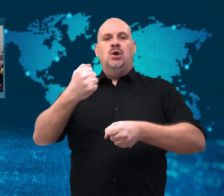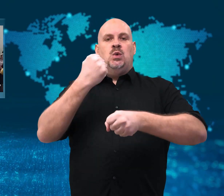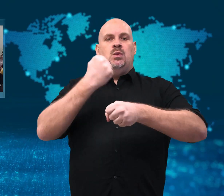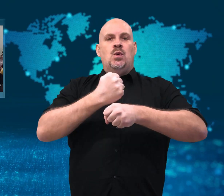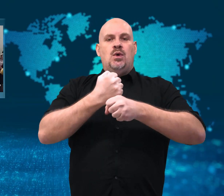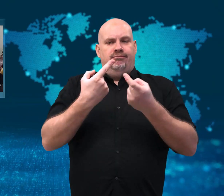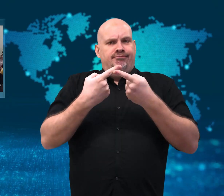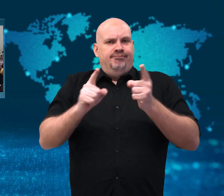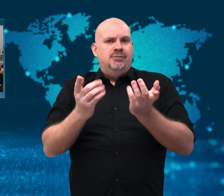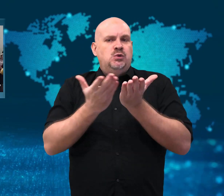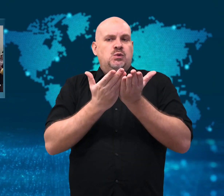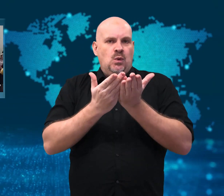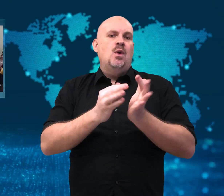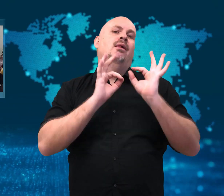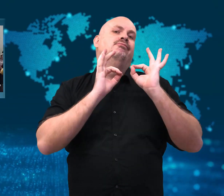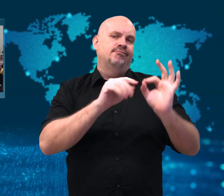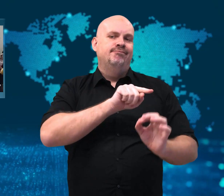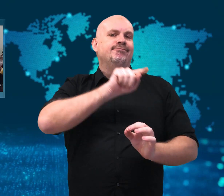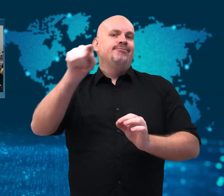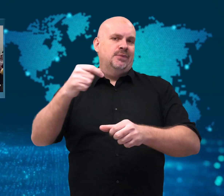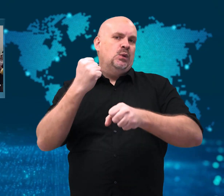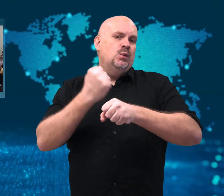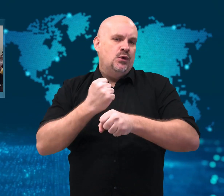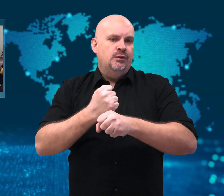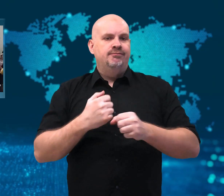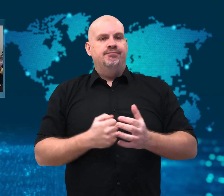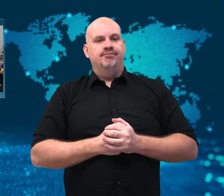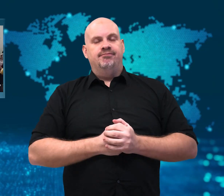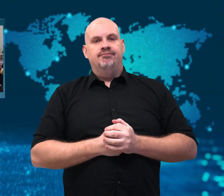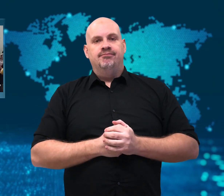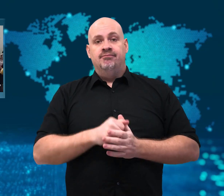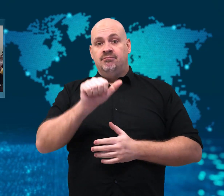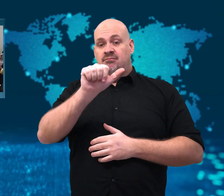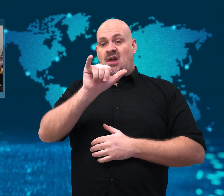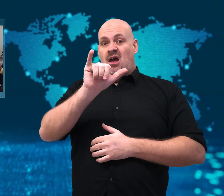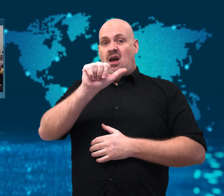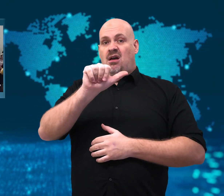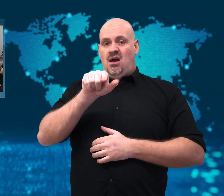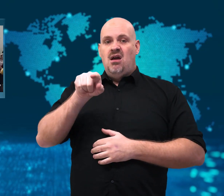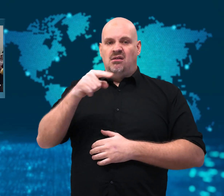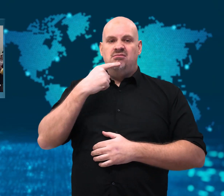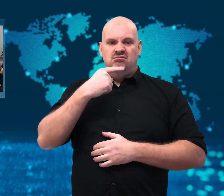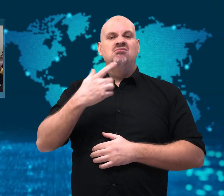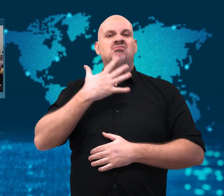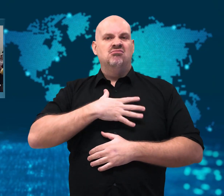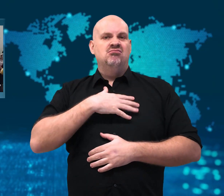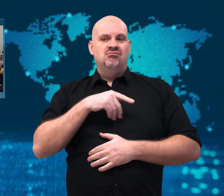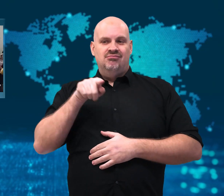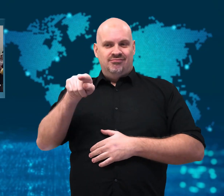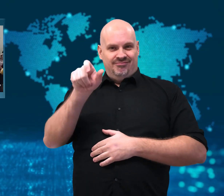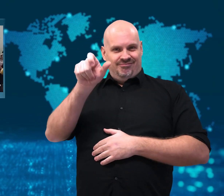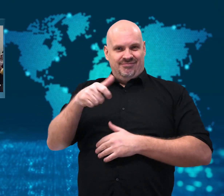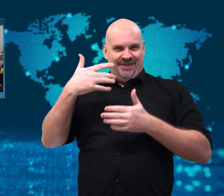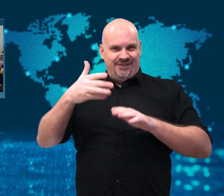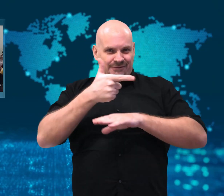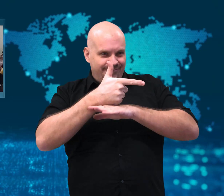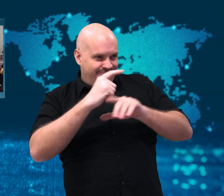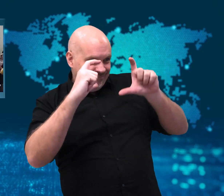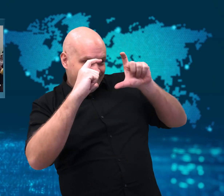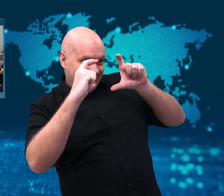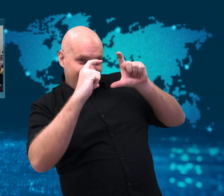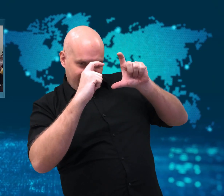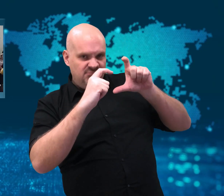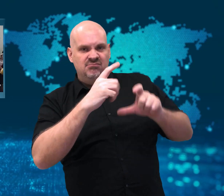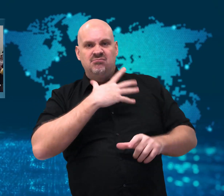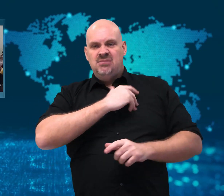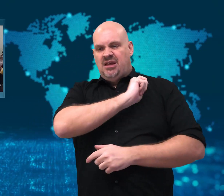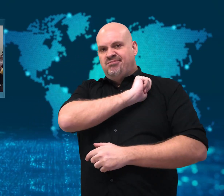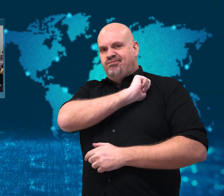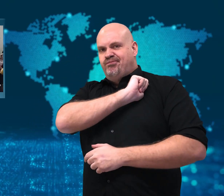against the school as well as helped her get a new job in another school.